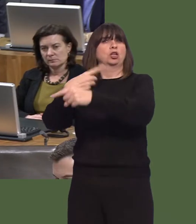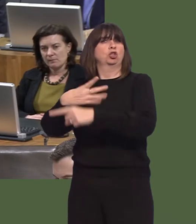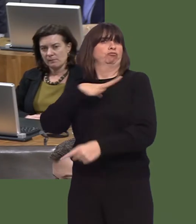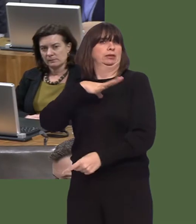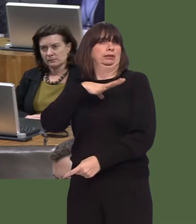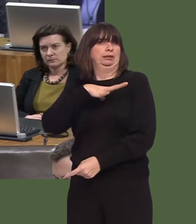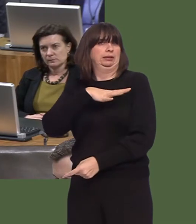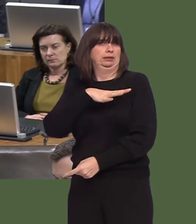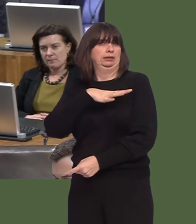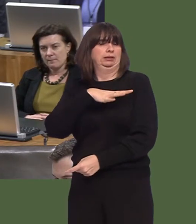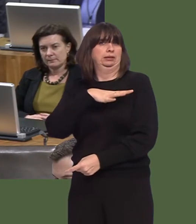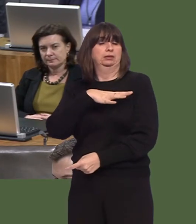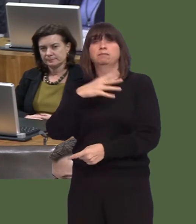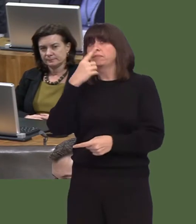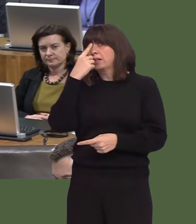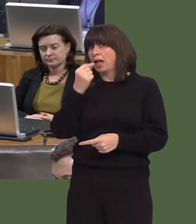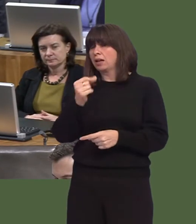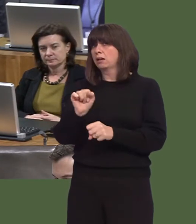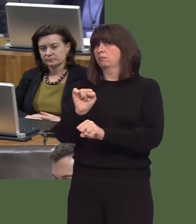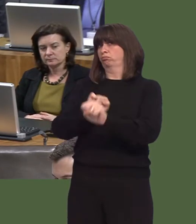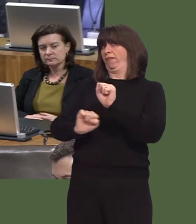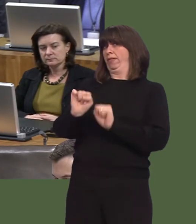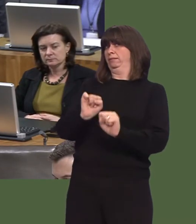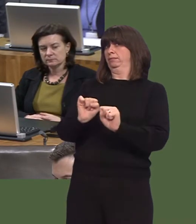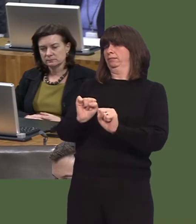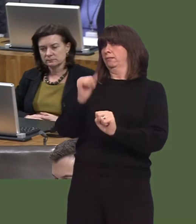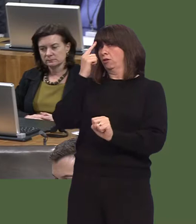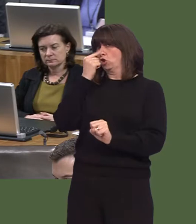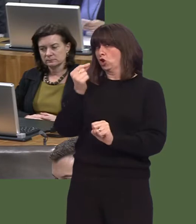So, in terms of whether it is preventable, well, there's always pressure on the NHS this